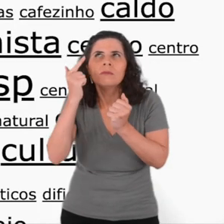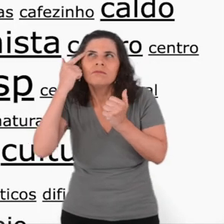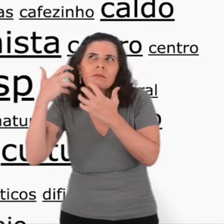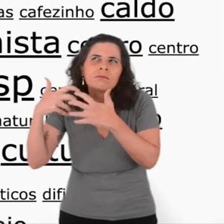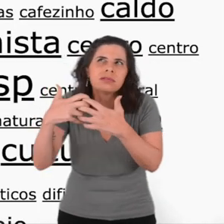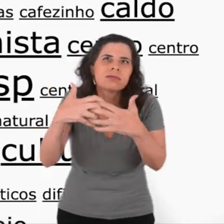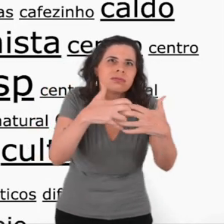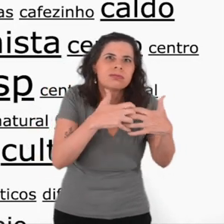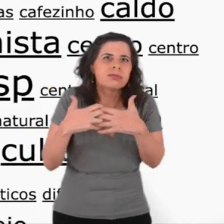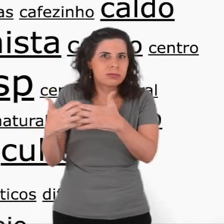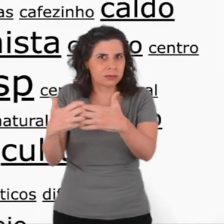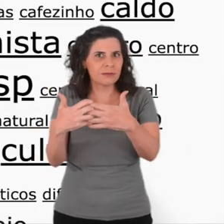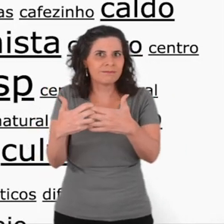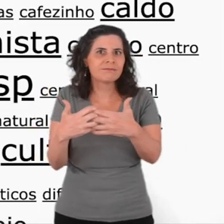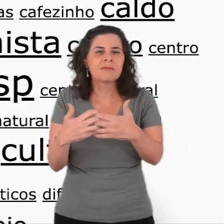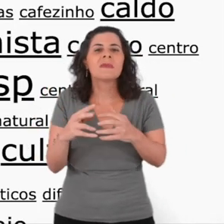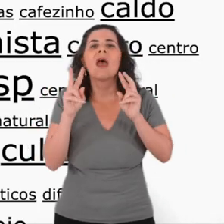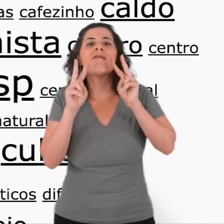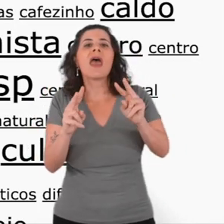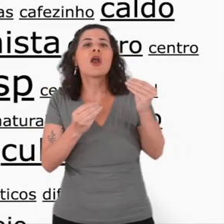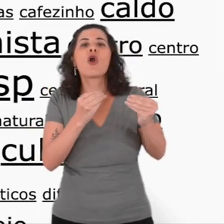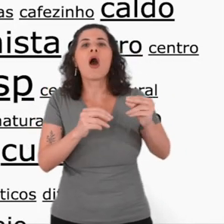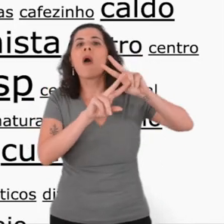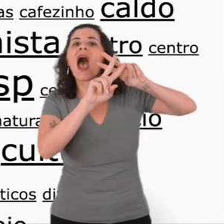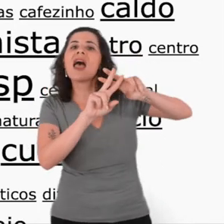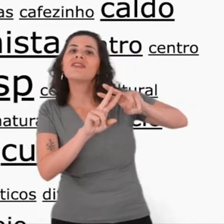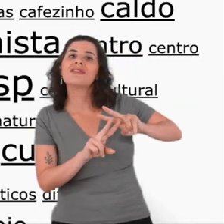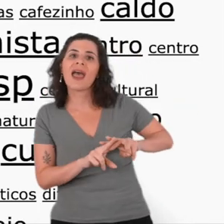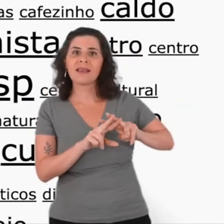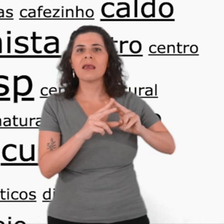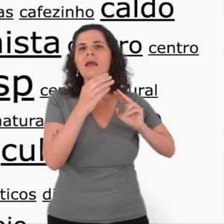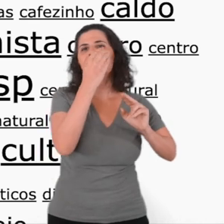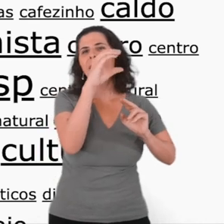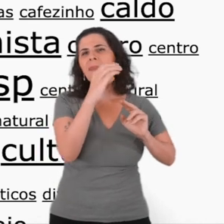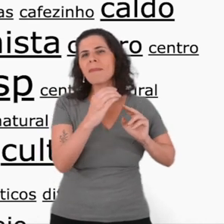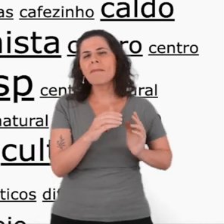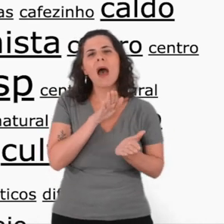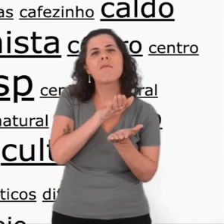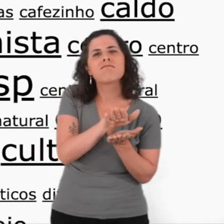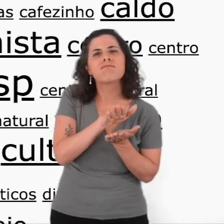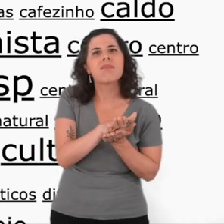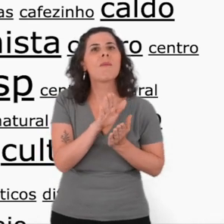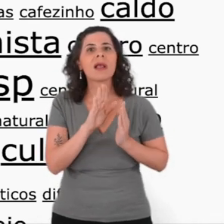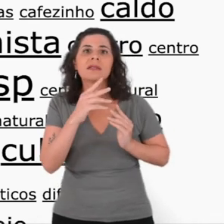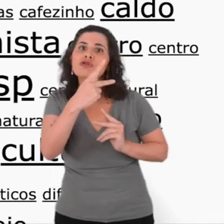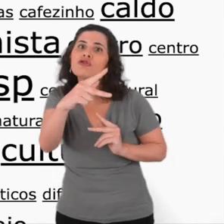and we will see it in the tag cloud that you create with your posts.